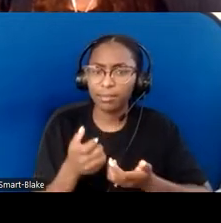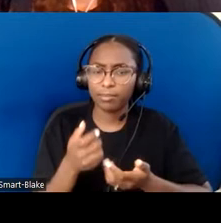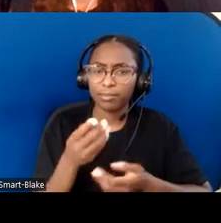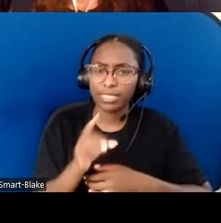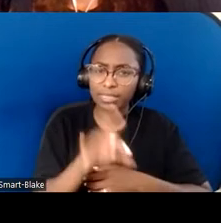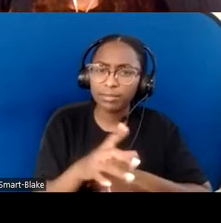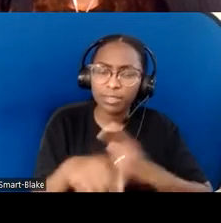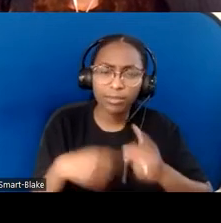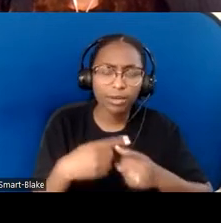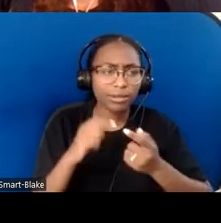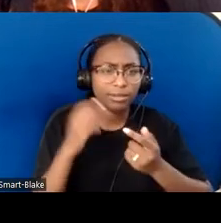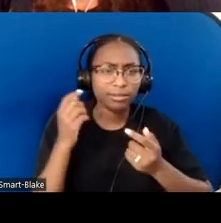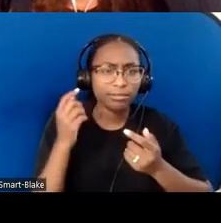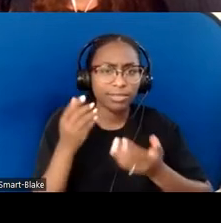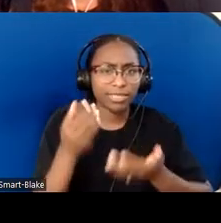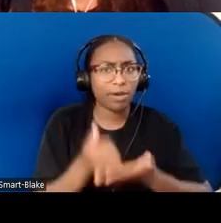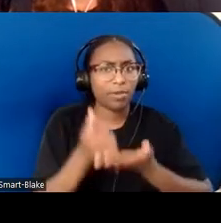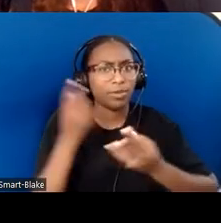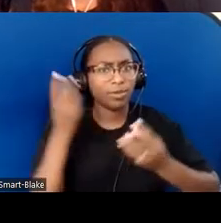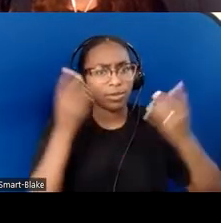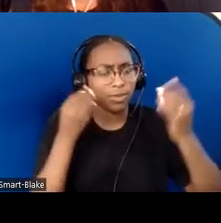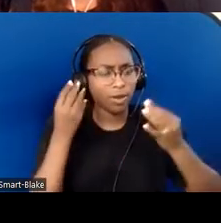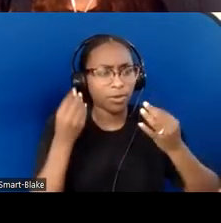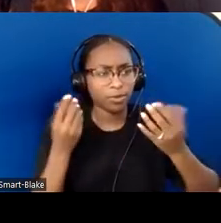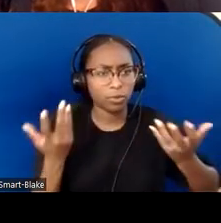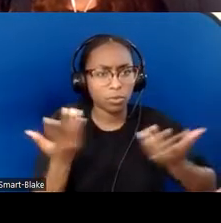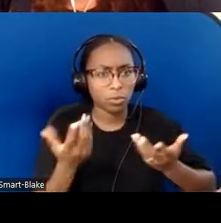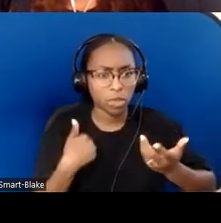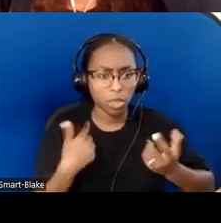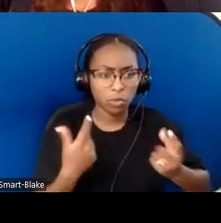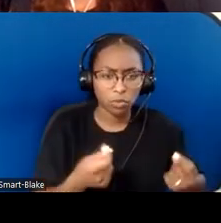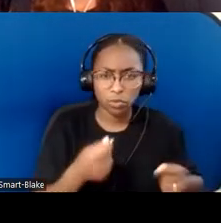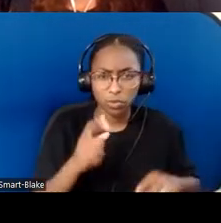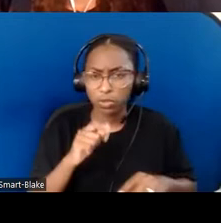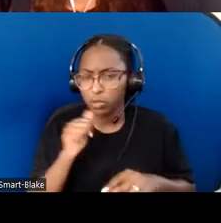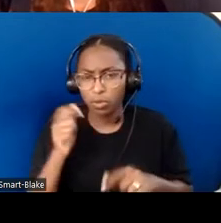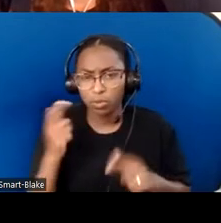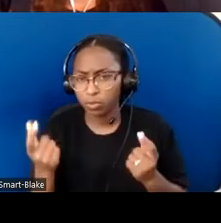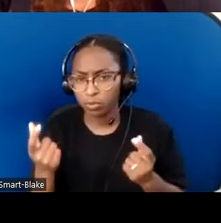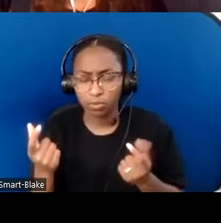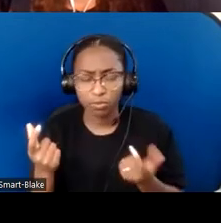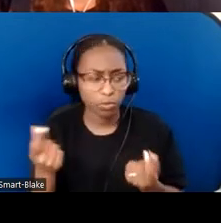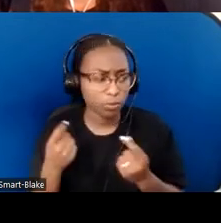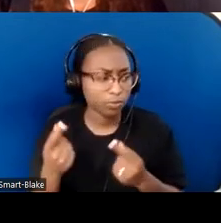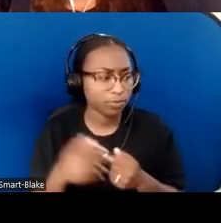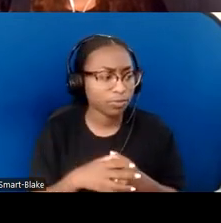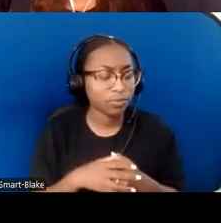The "Ableist Microaggressions" tool and worksheet. ...Other things that are there: there's a list of resources,